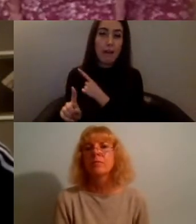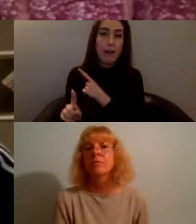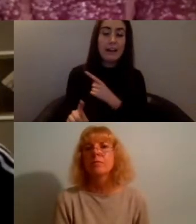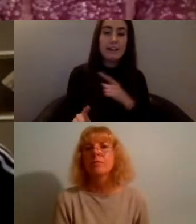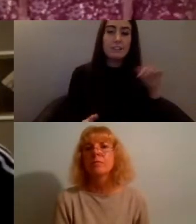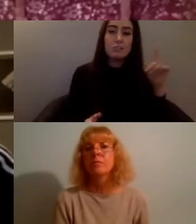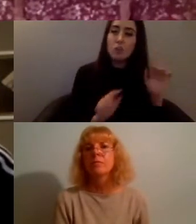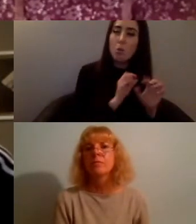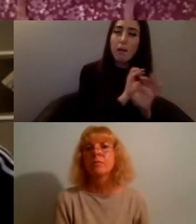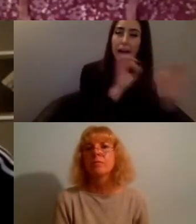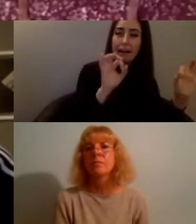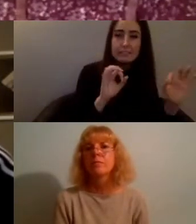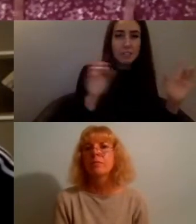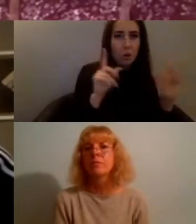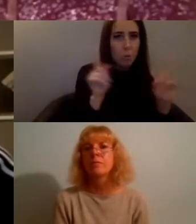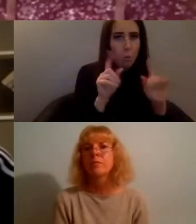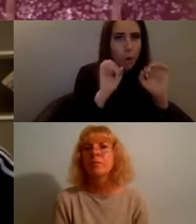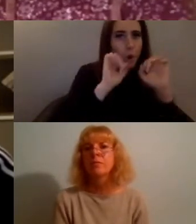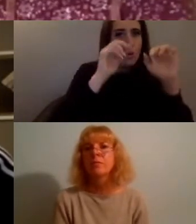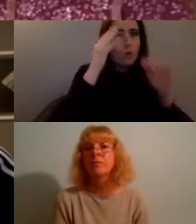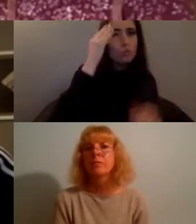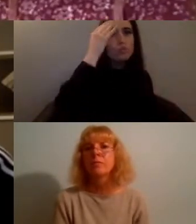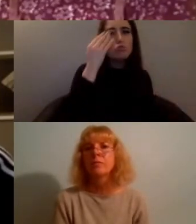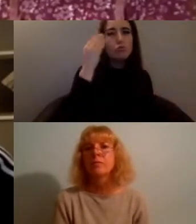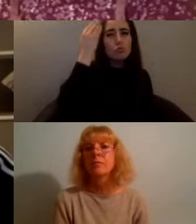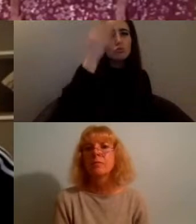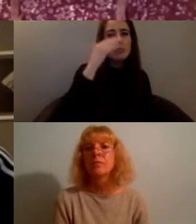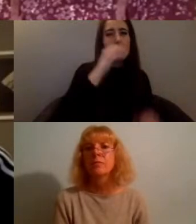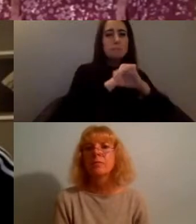what would it what could it look like...some of you kind of started to paint this picture,